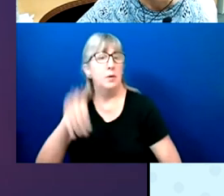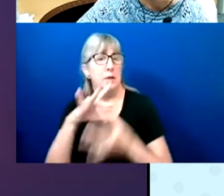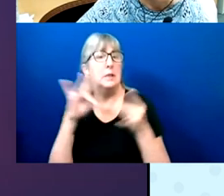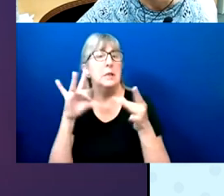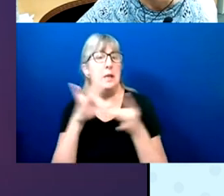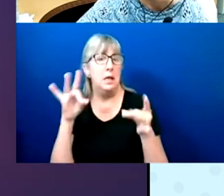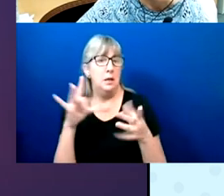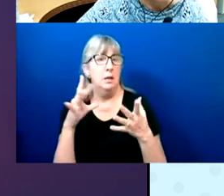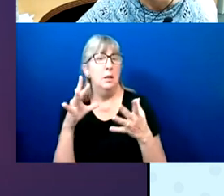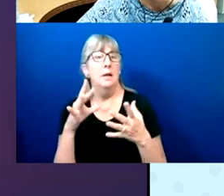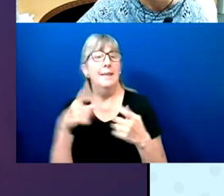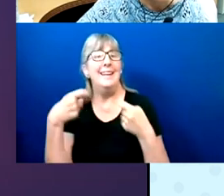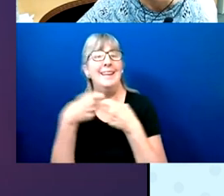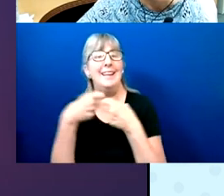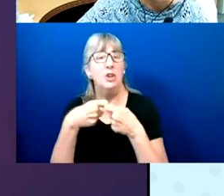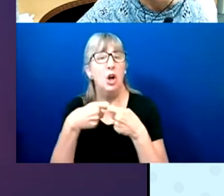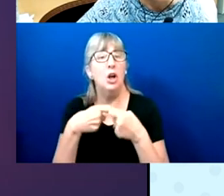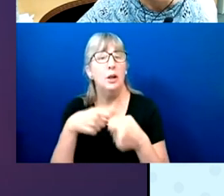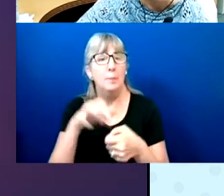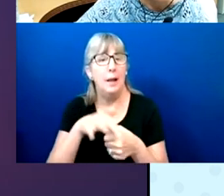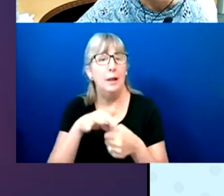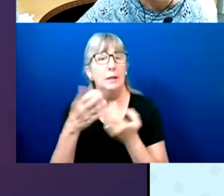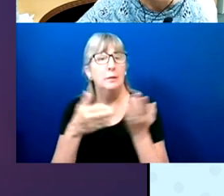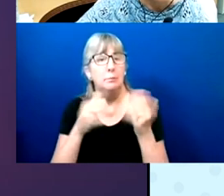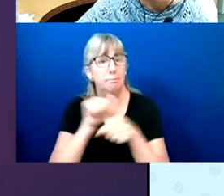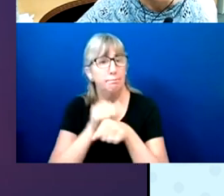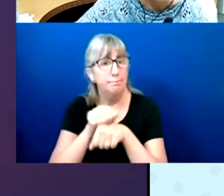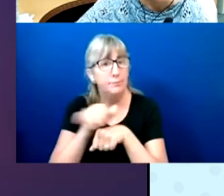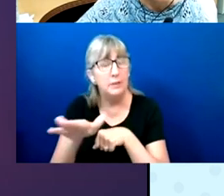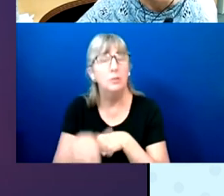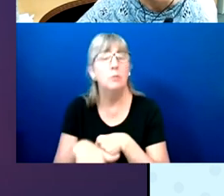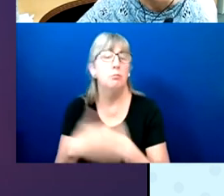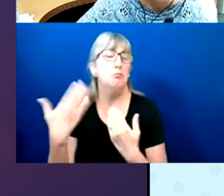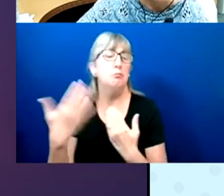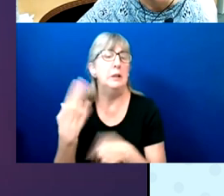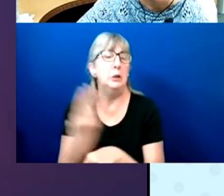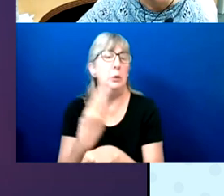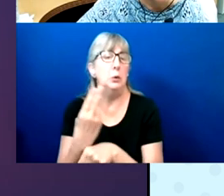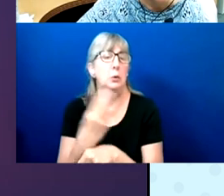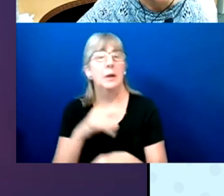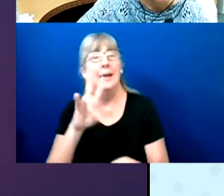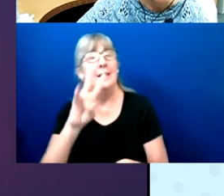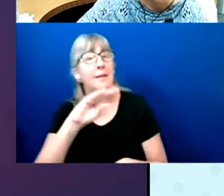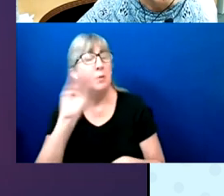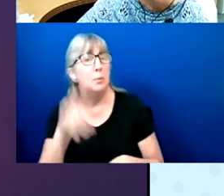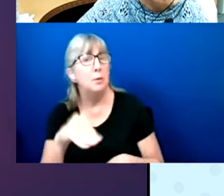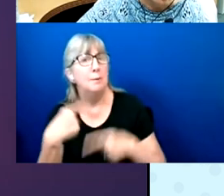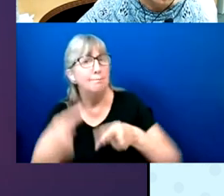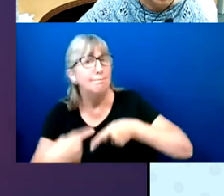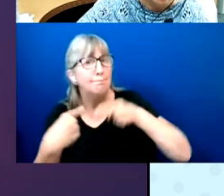7% said they encountered problems with printing the ballot or that printing the ballot was difficult.